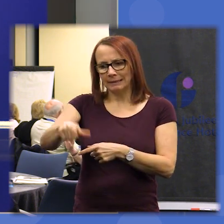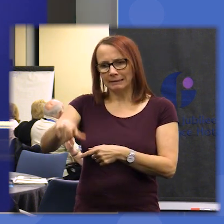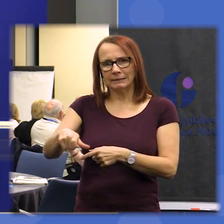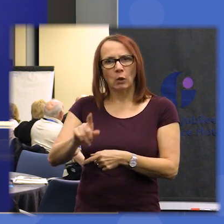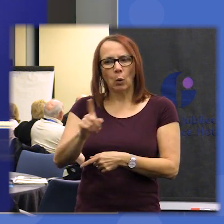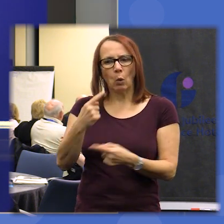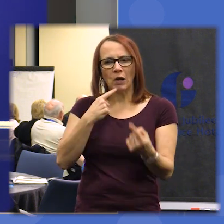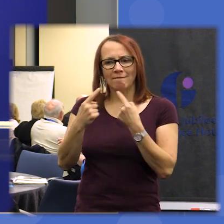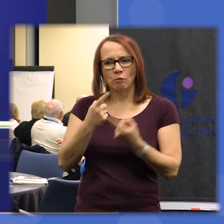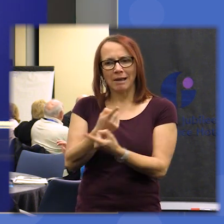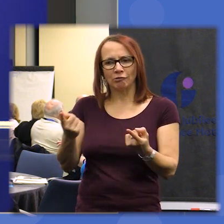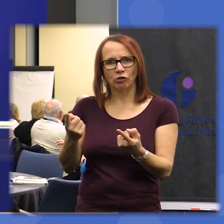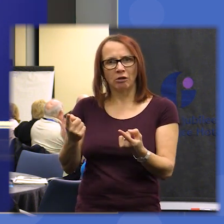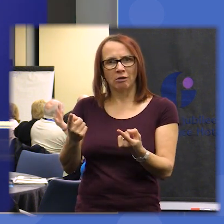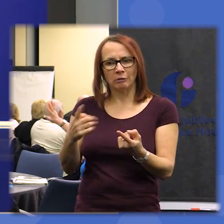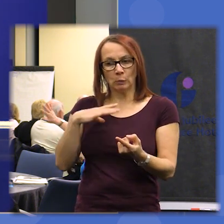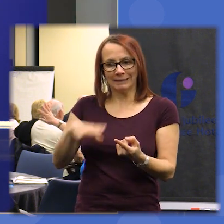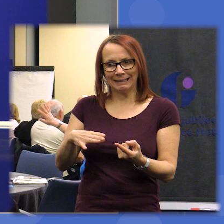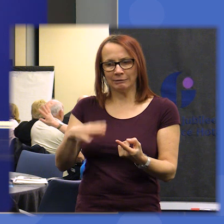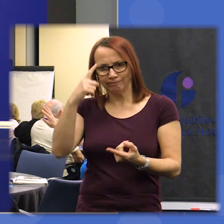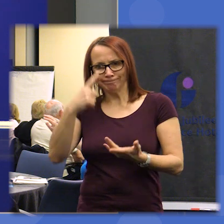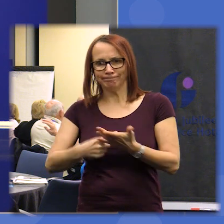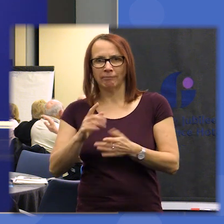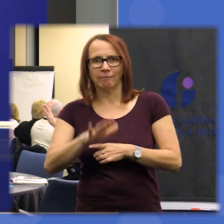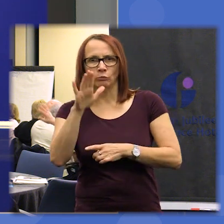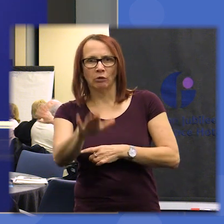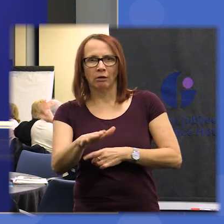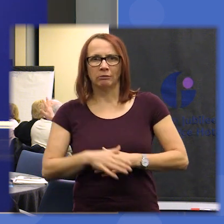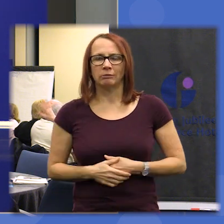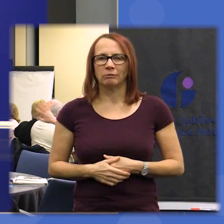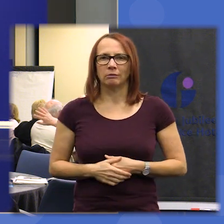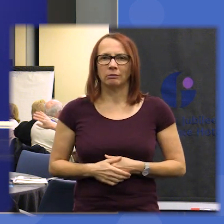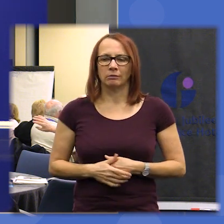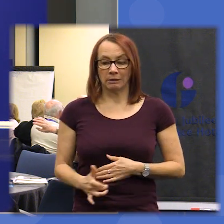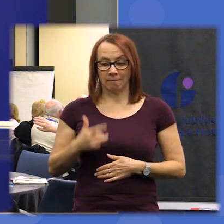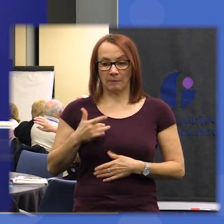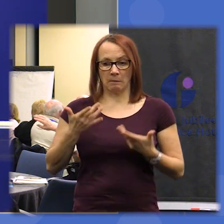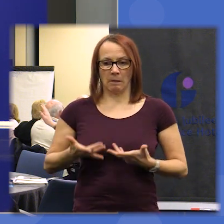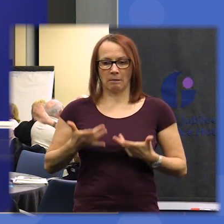the future it feels to me that we are at a at a pivotal point in our work and and